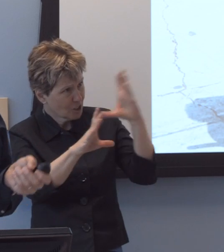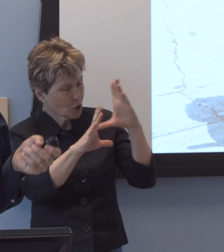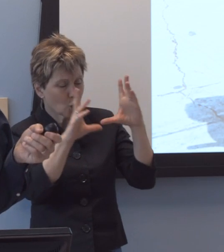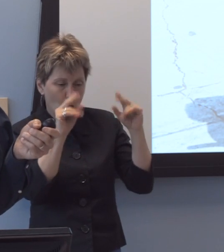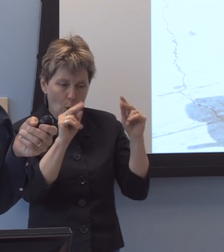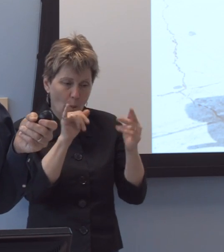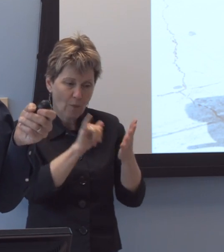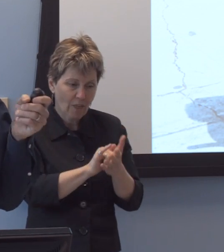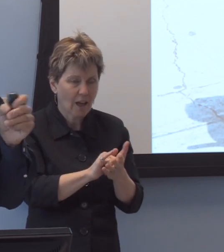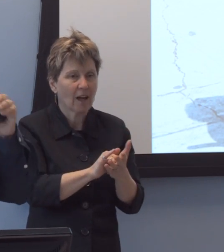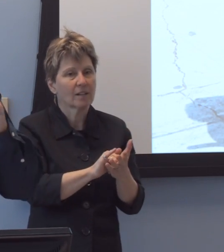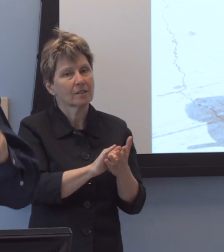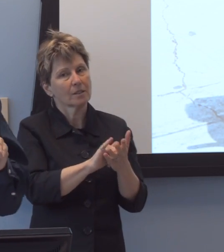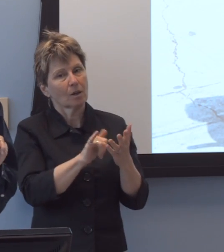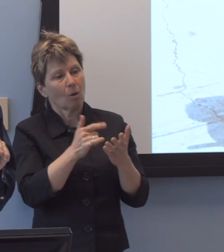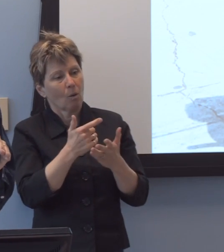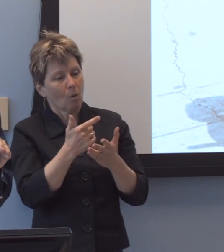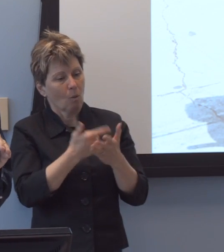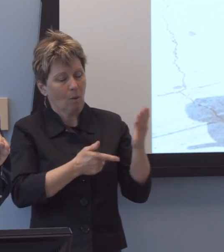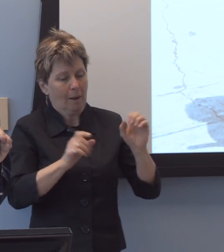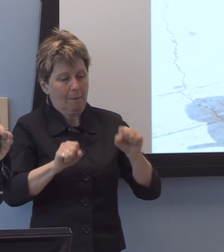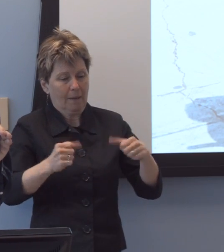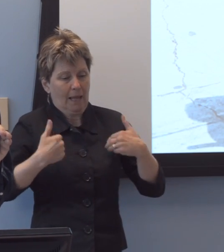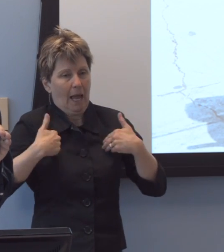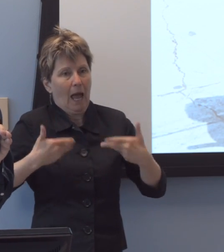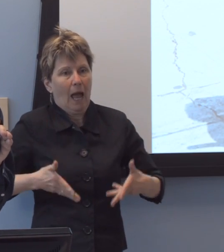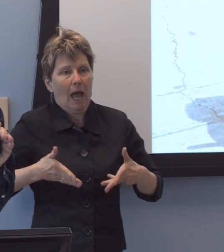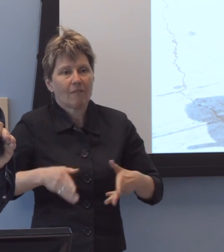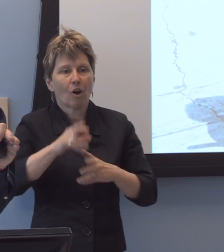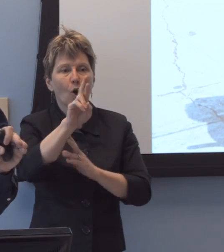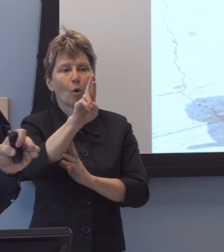that, okay, there are- there are, um, uh-uh,